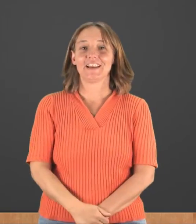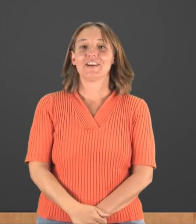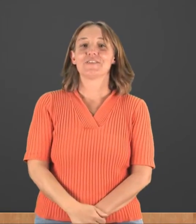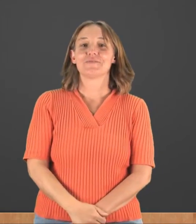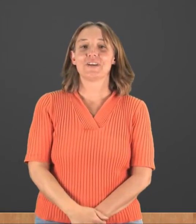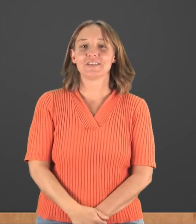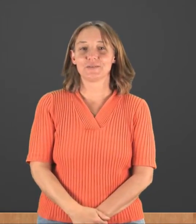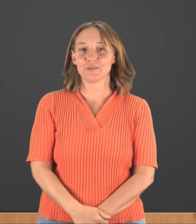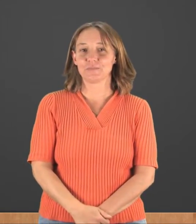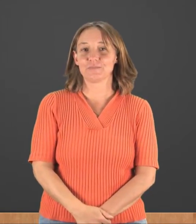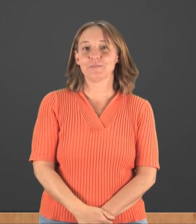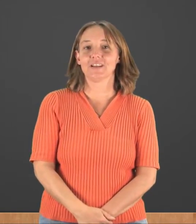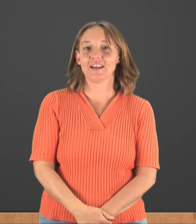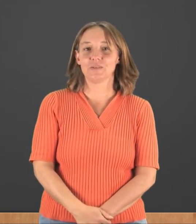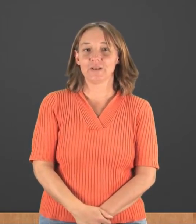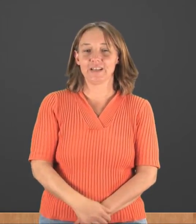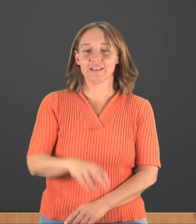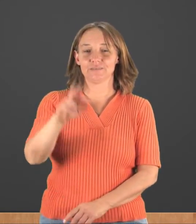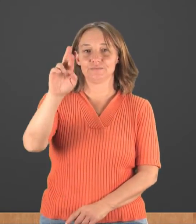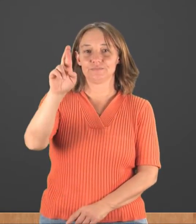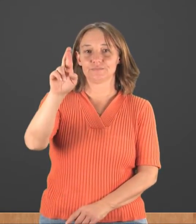Restroom; polite way.